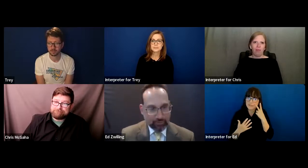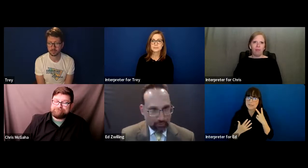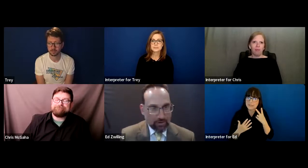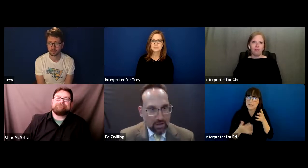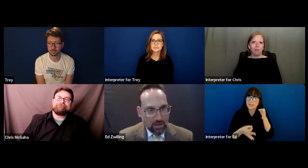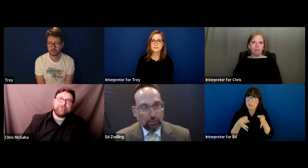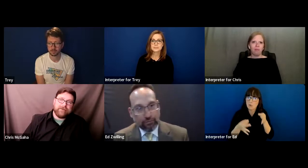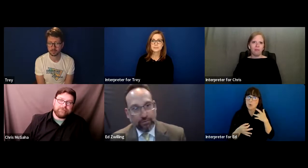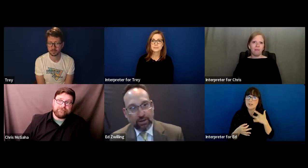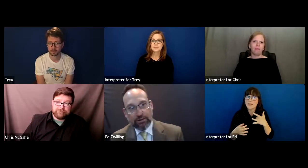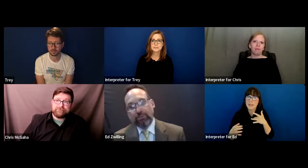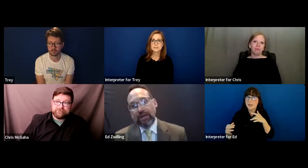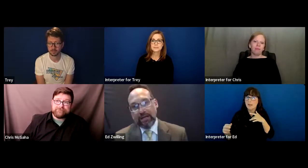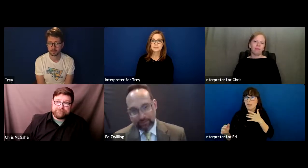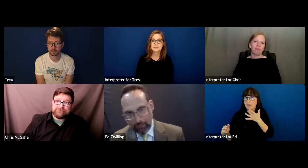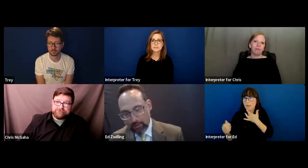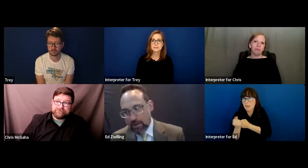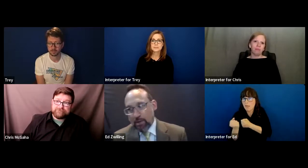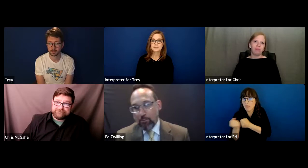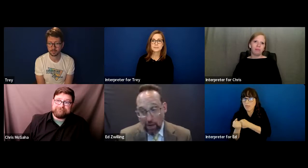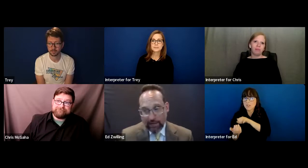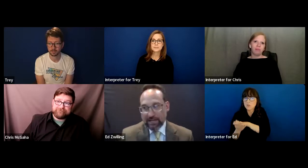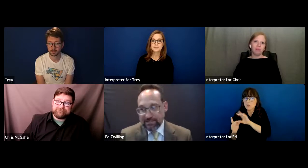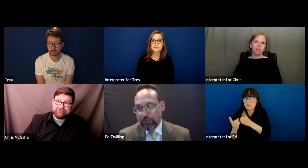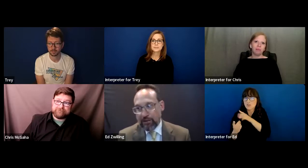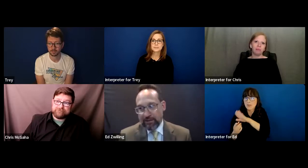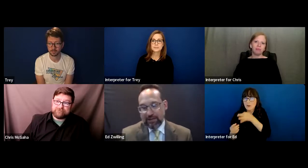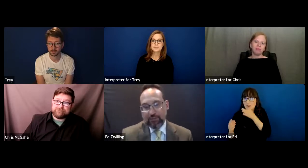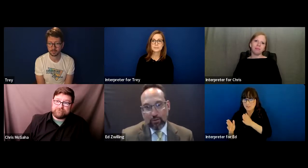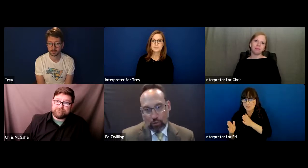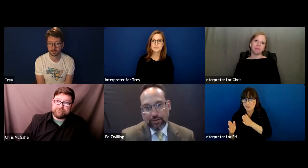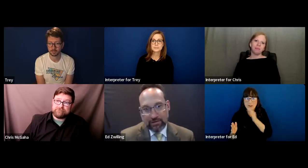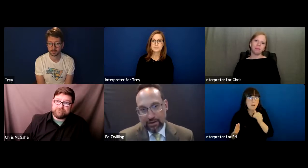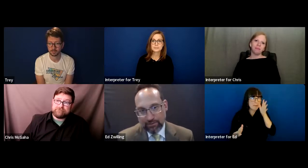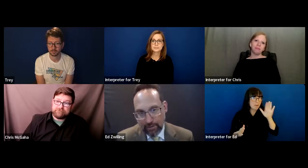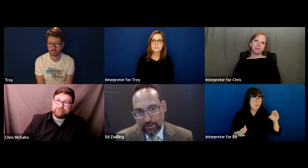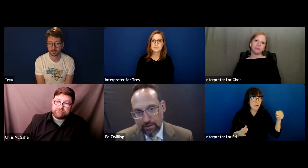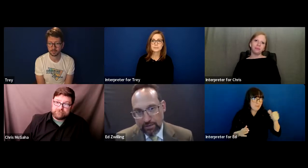expert over a parent's paid expert, but I think it can still be a worthy investment